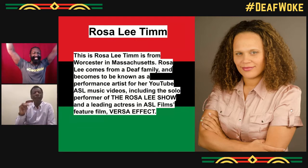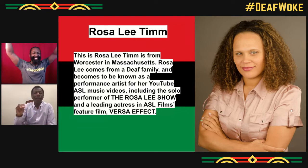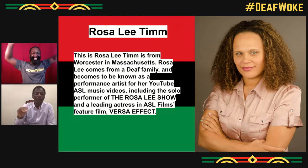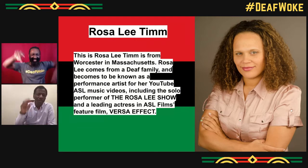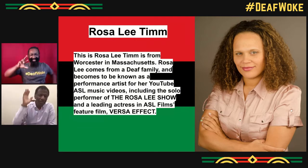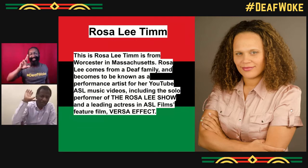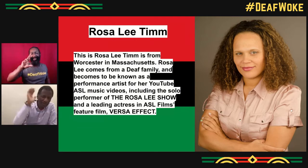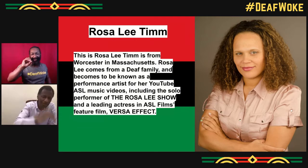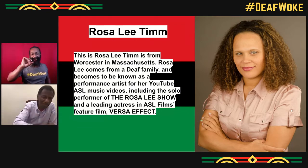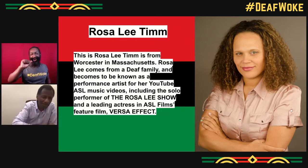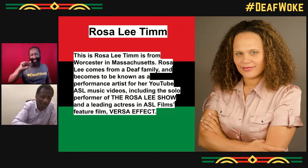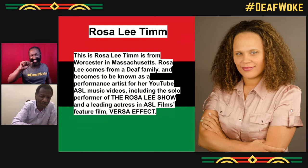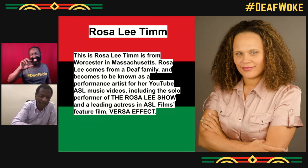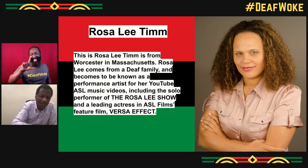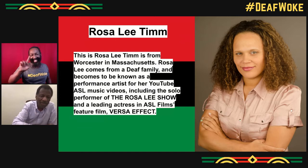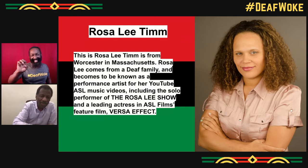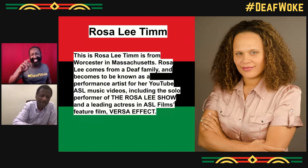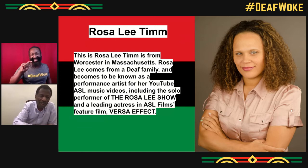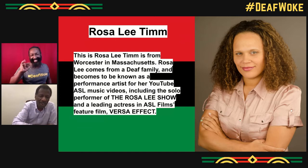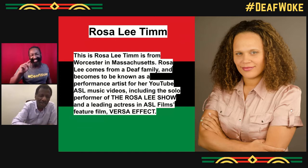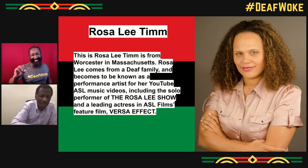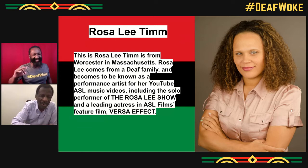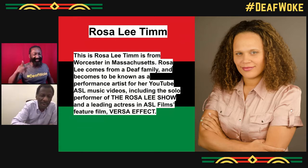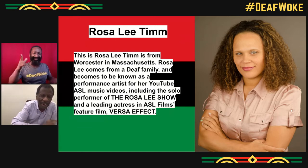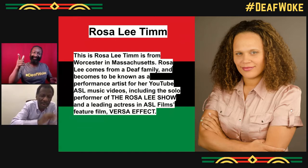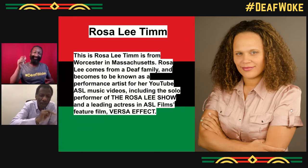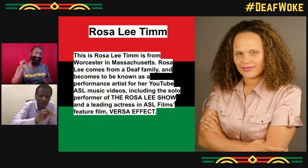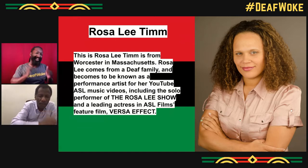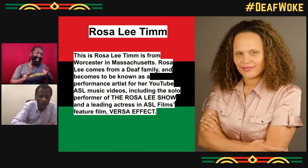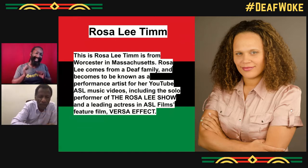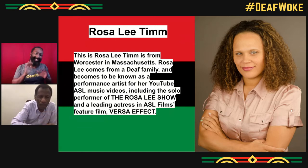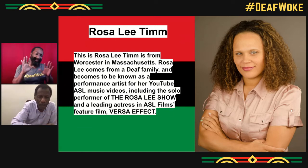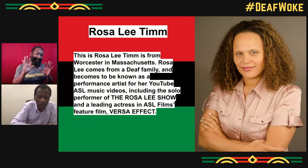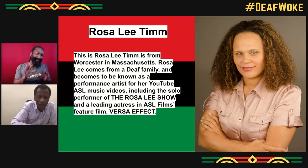Yes! Got her last name wrong. Rosa Lee.